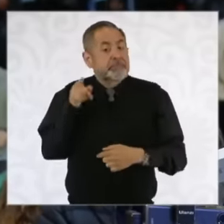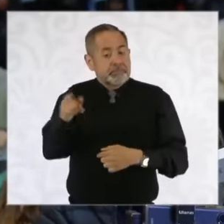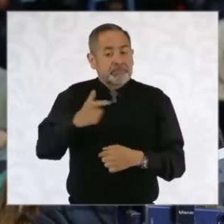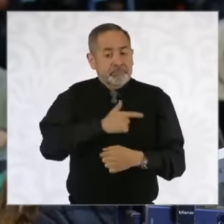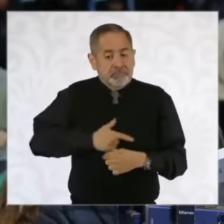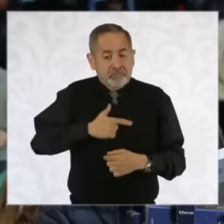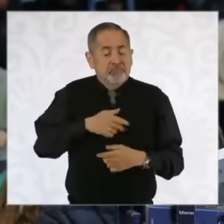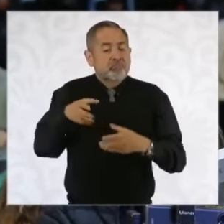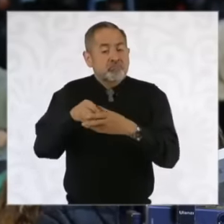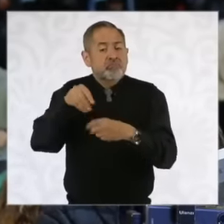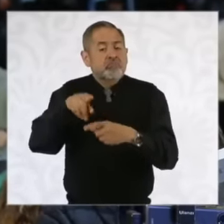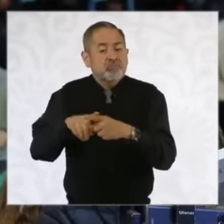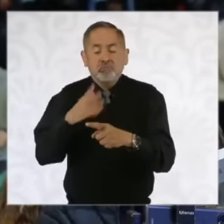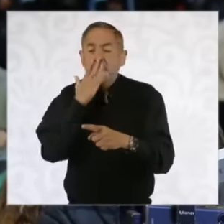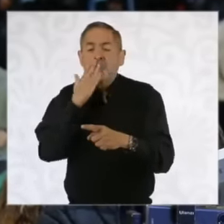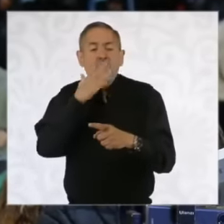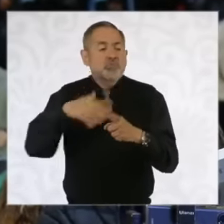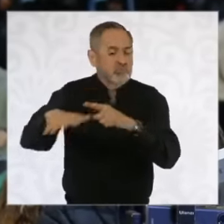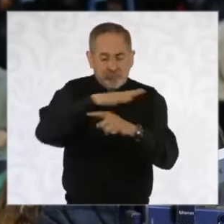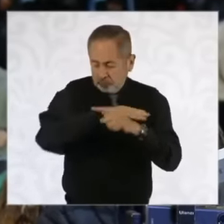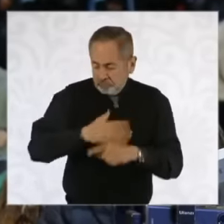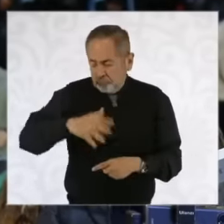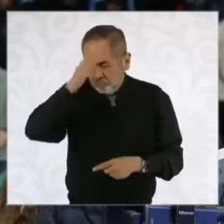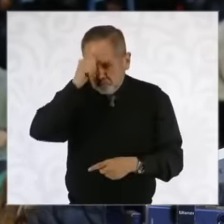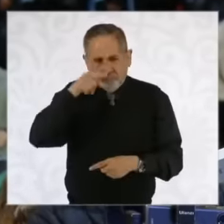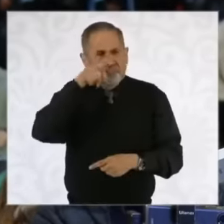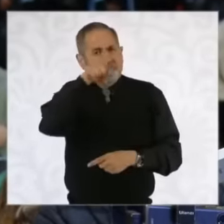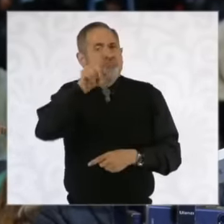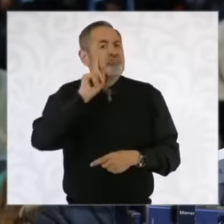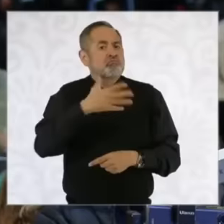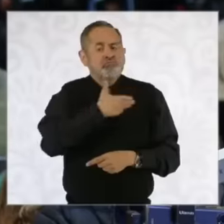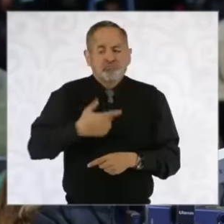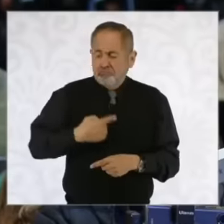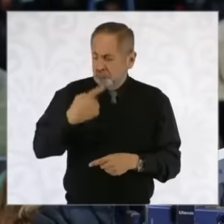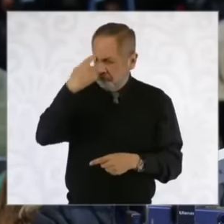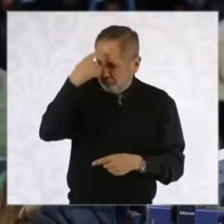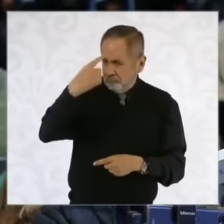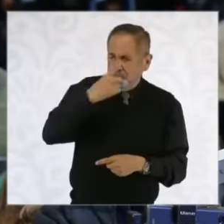is the congruence with which you conduct yourself. This first month has been very intense